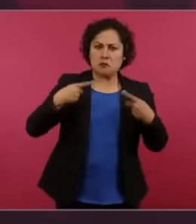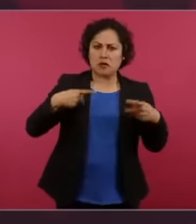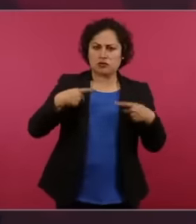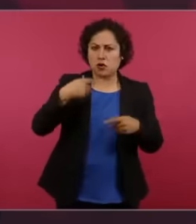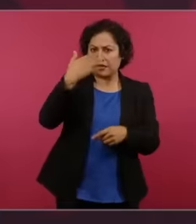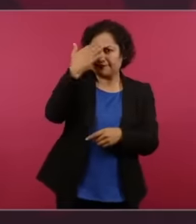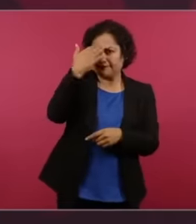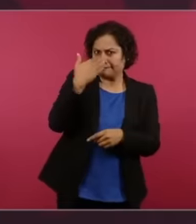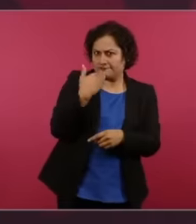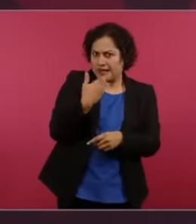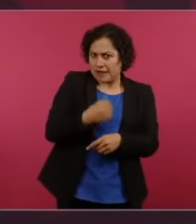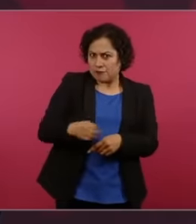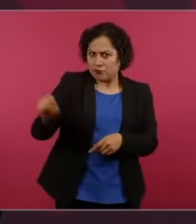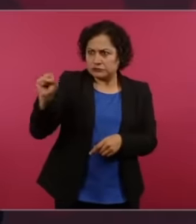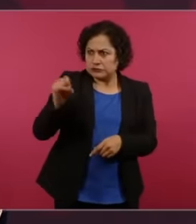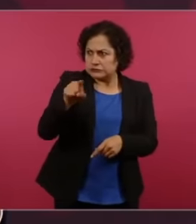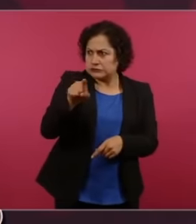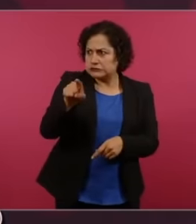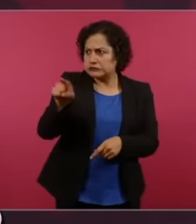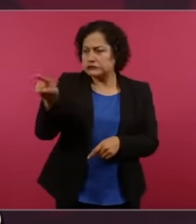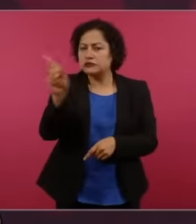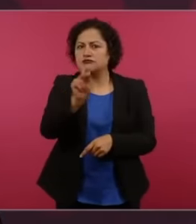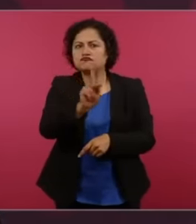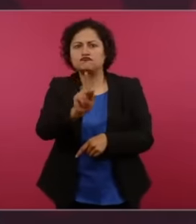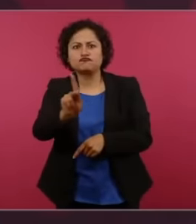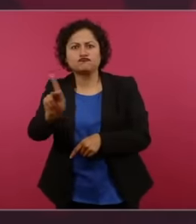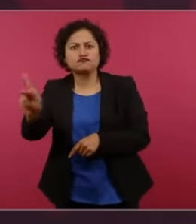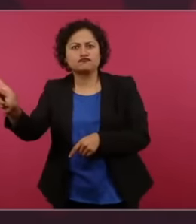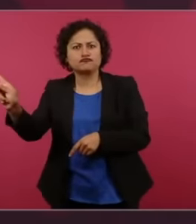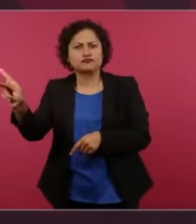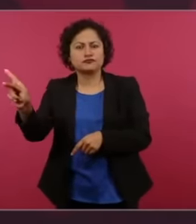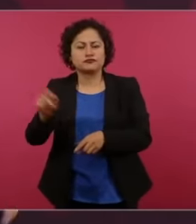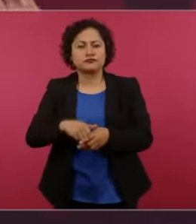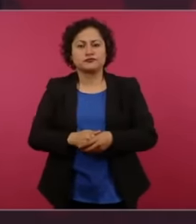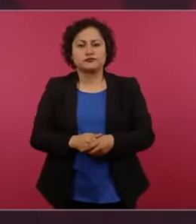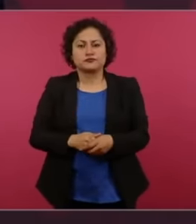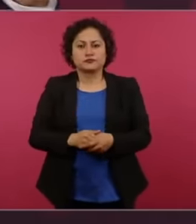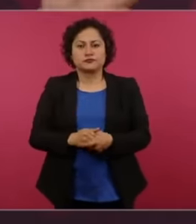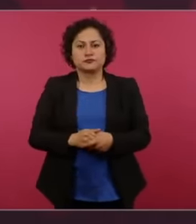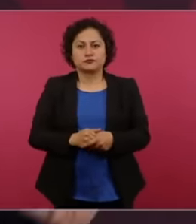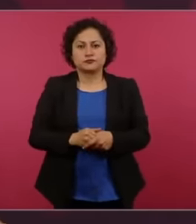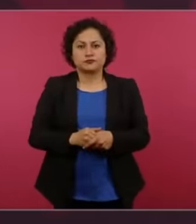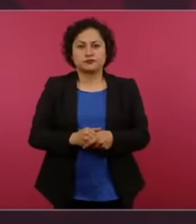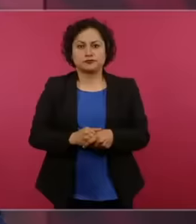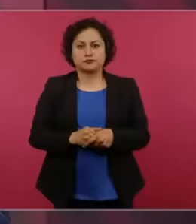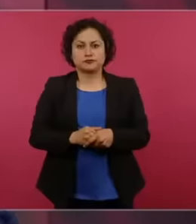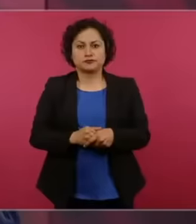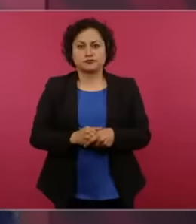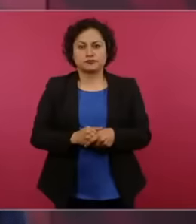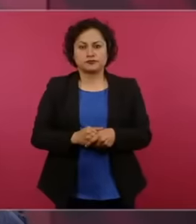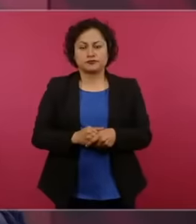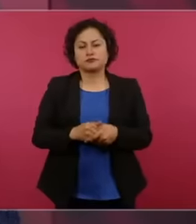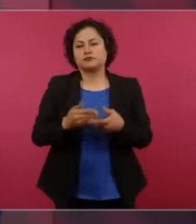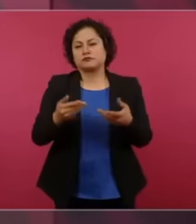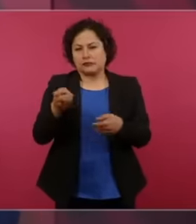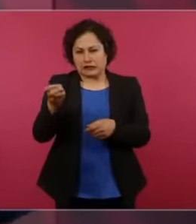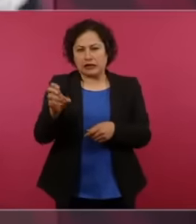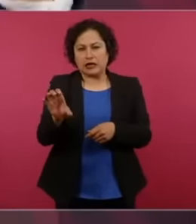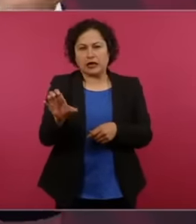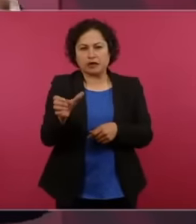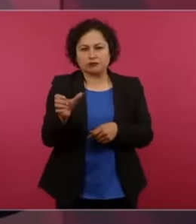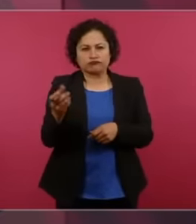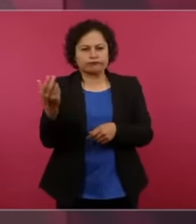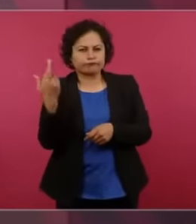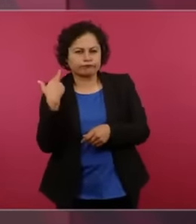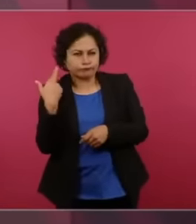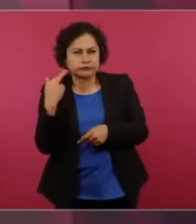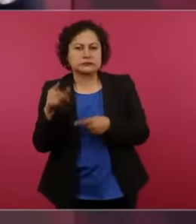all of this on television on radio the written press